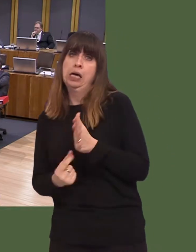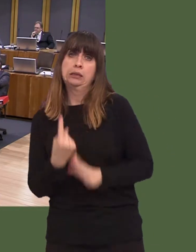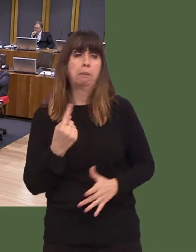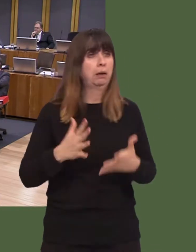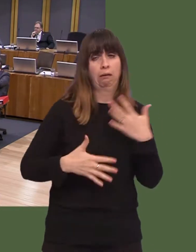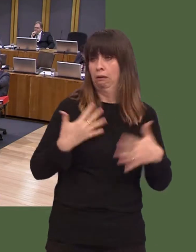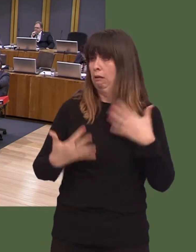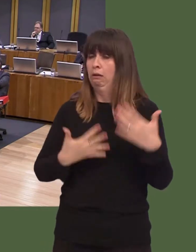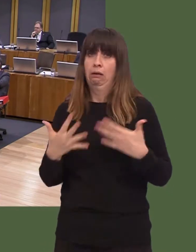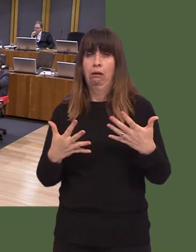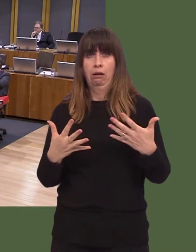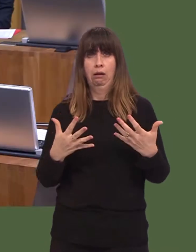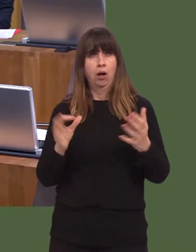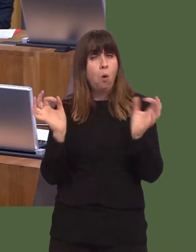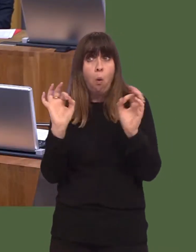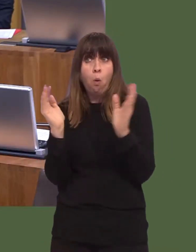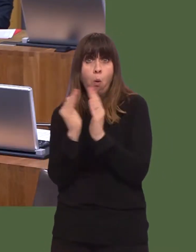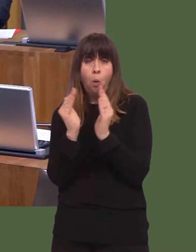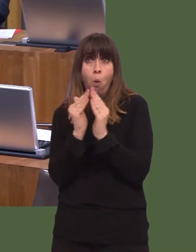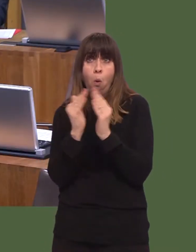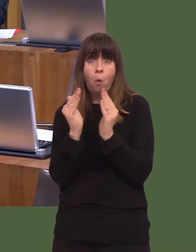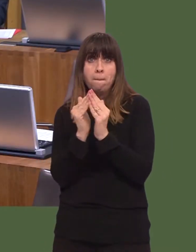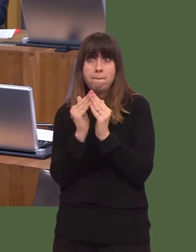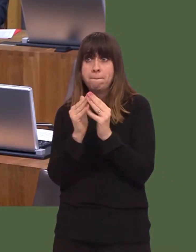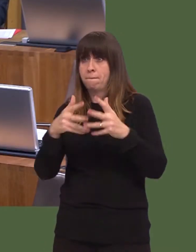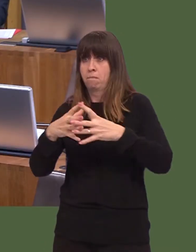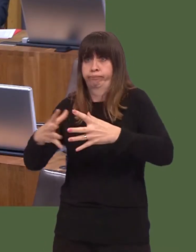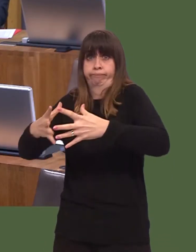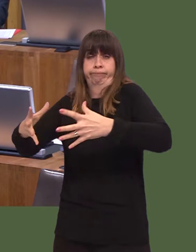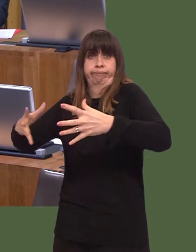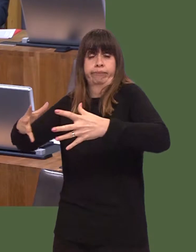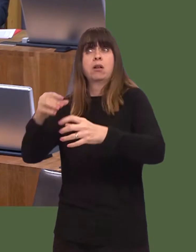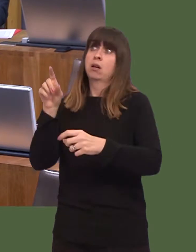to prevent homelessness, but of course, the UK Government is responsible for taking money